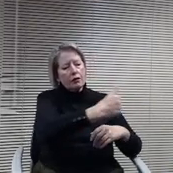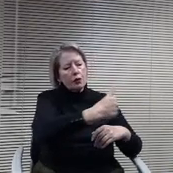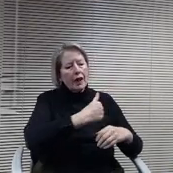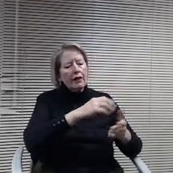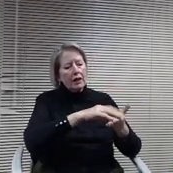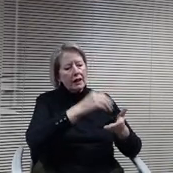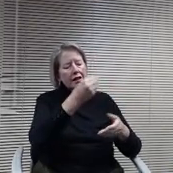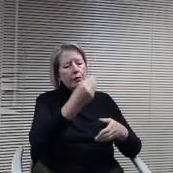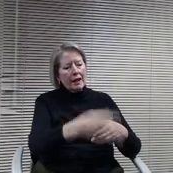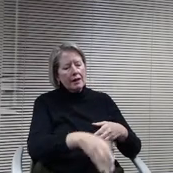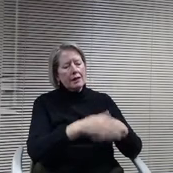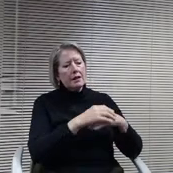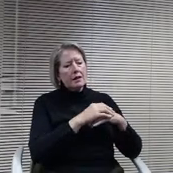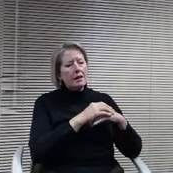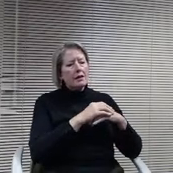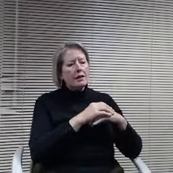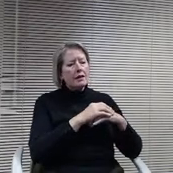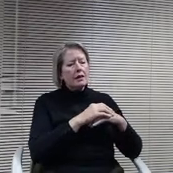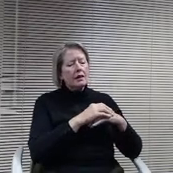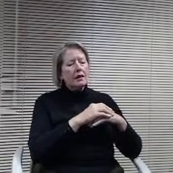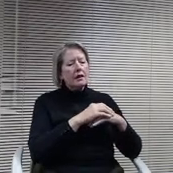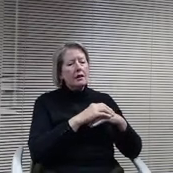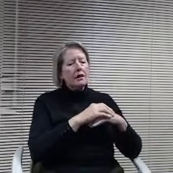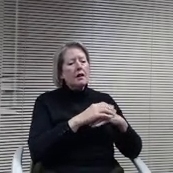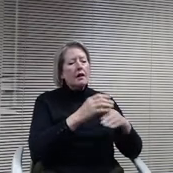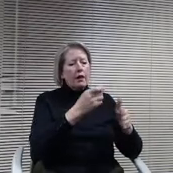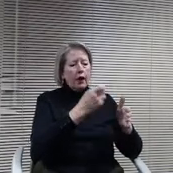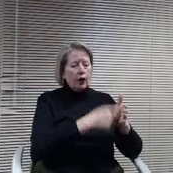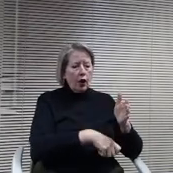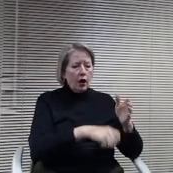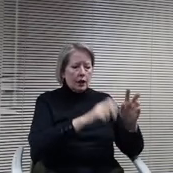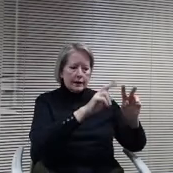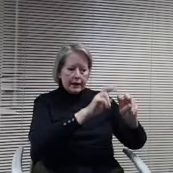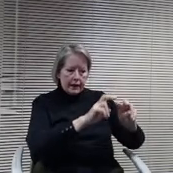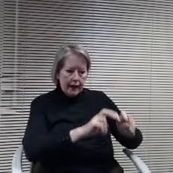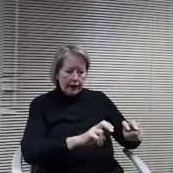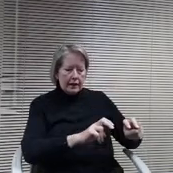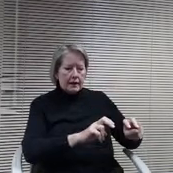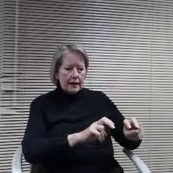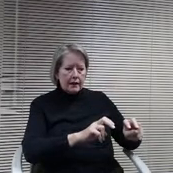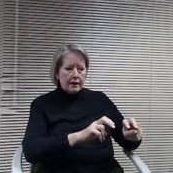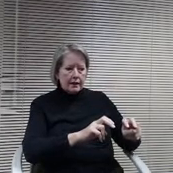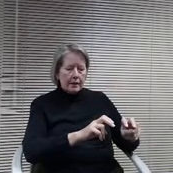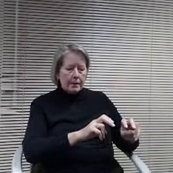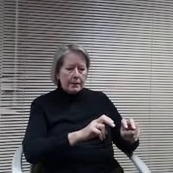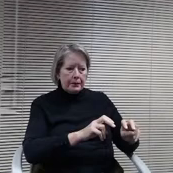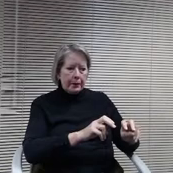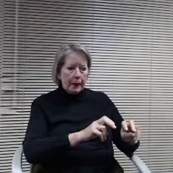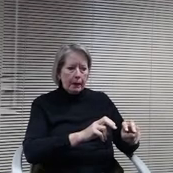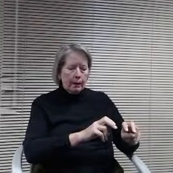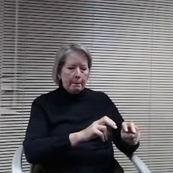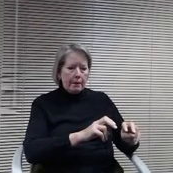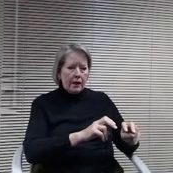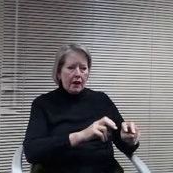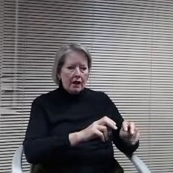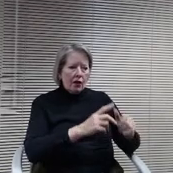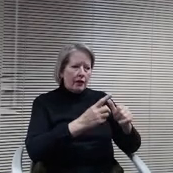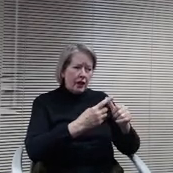together that we shared with you were over the first over the initial 20 years and did 20 years because that's how long